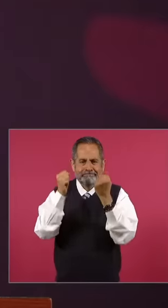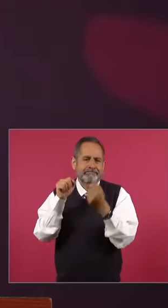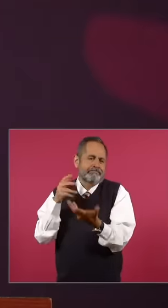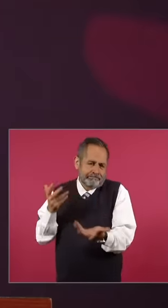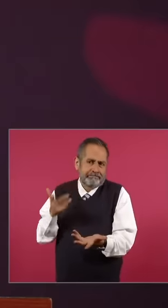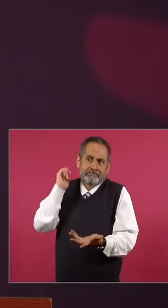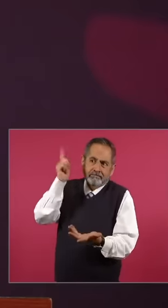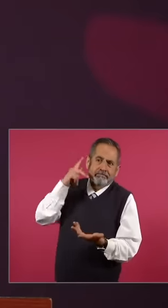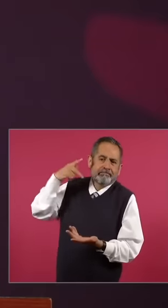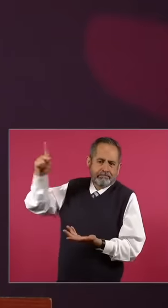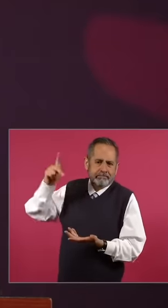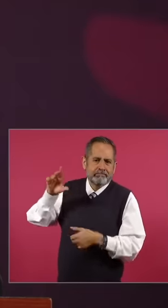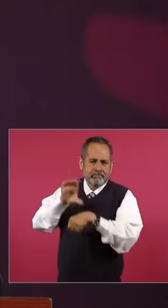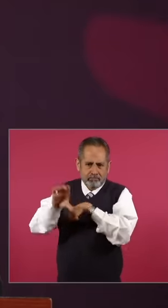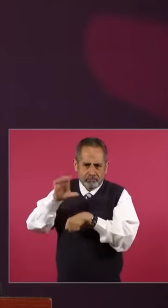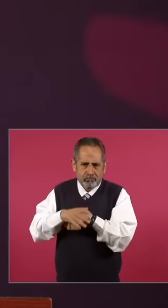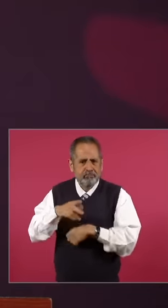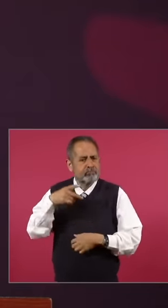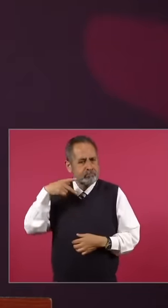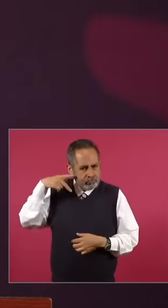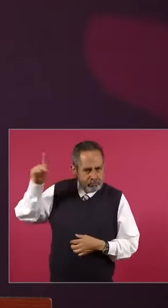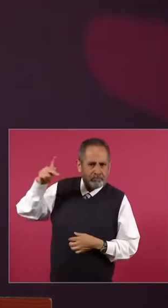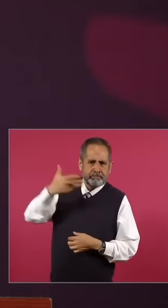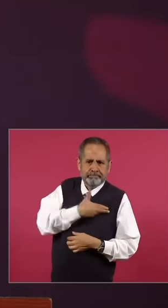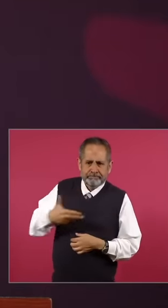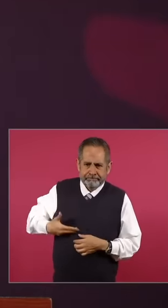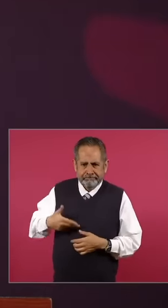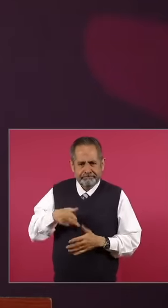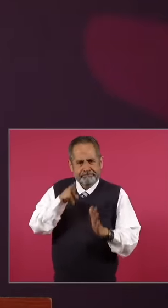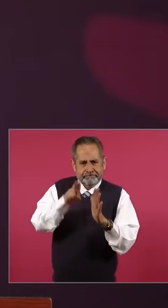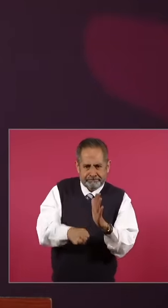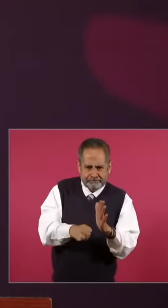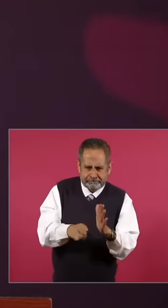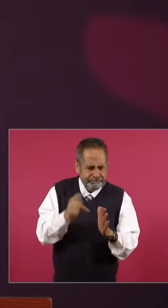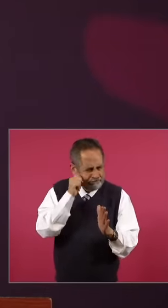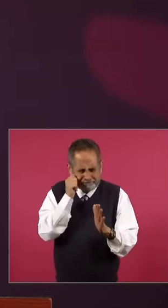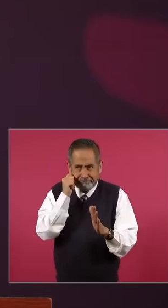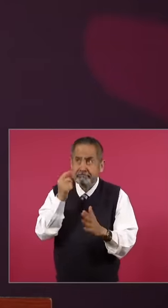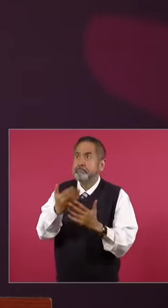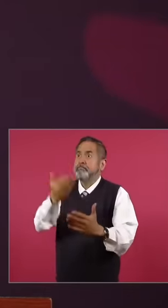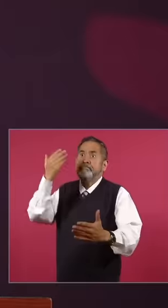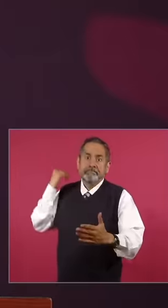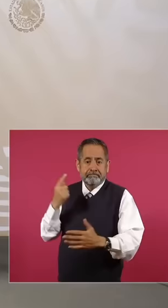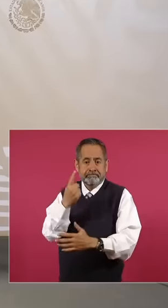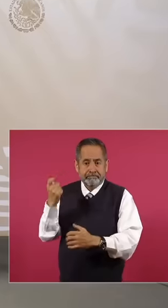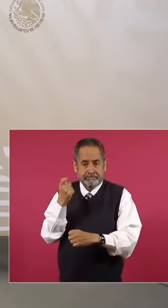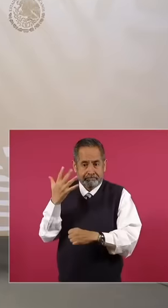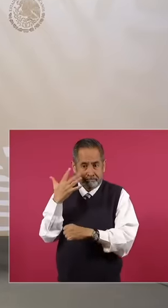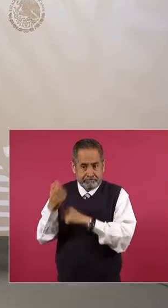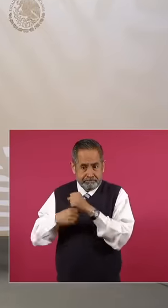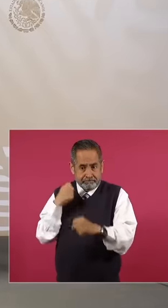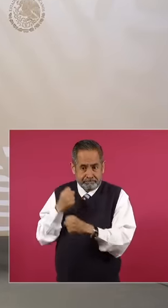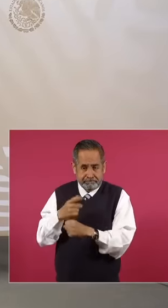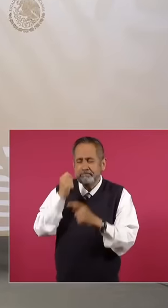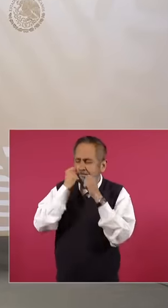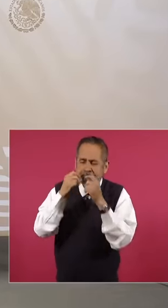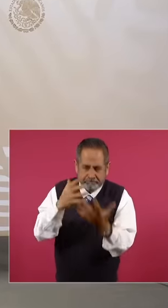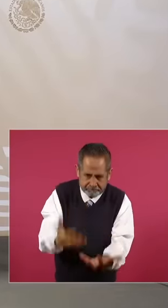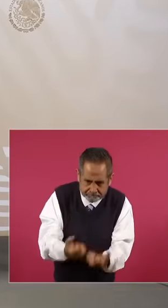of his country returns and is repatriated even if it is 150 years later, it is the pending thing, let's go